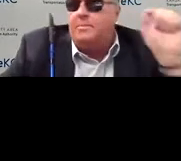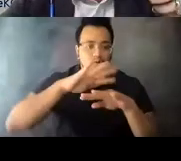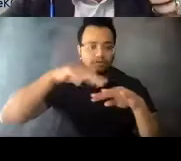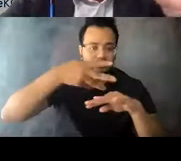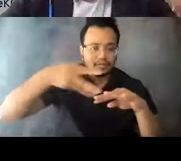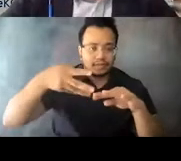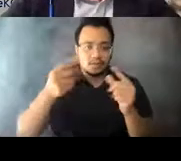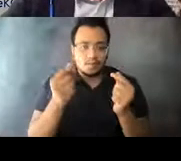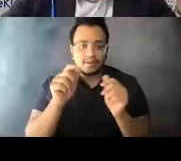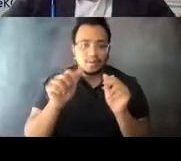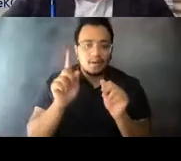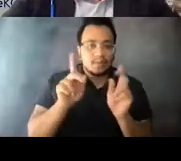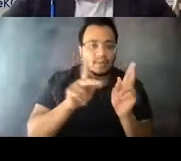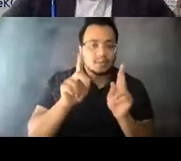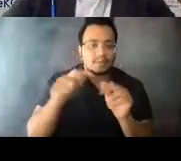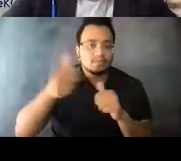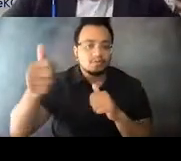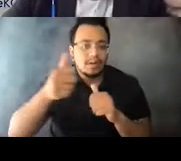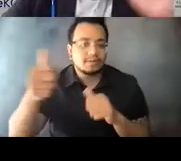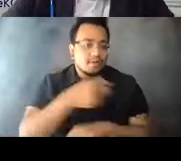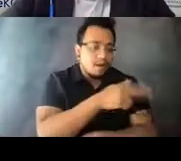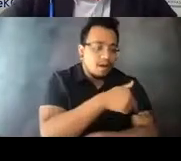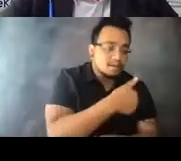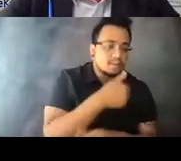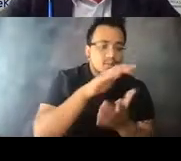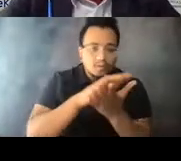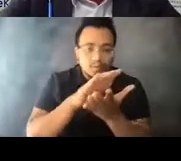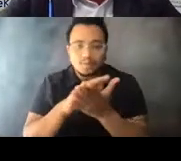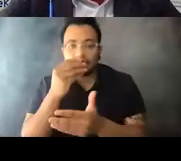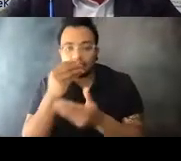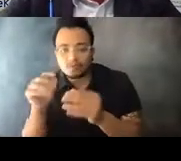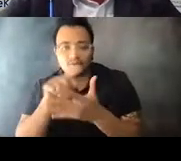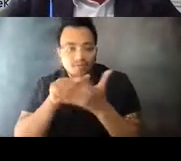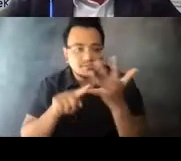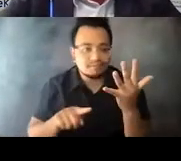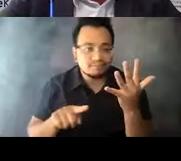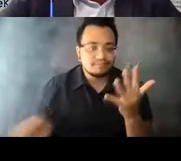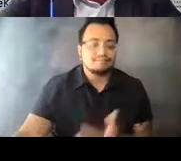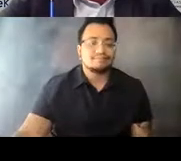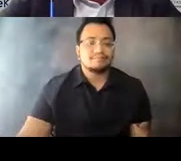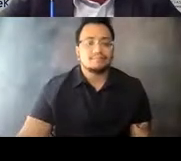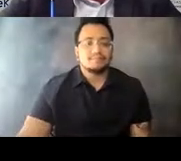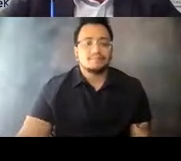15:00:52 By schools, by hospitals, grocery stores, all of that. 15:00:54 So that's been a critical path for us.